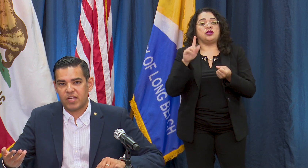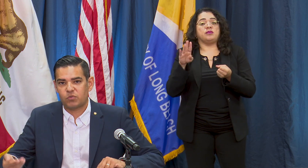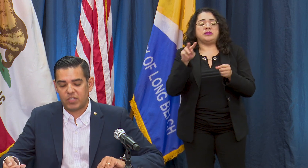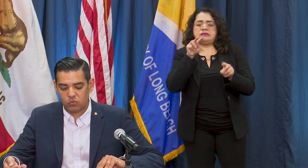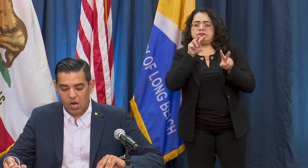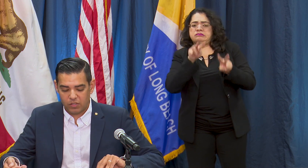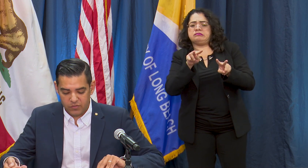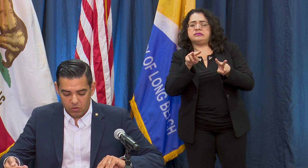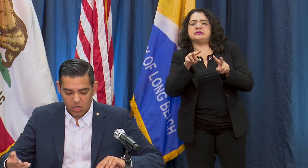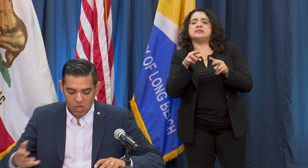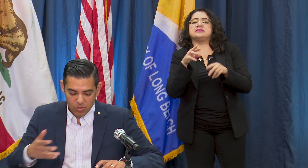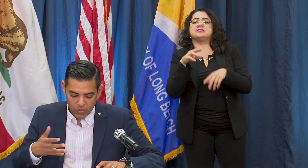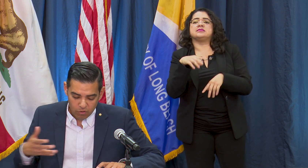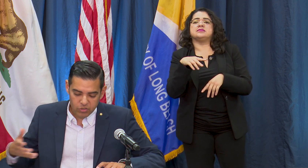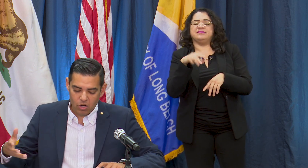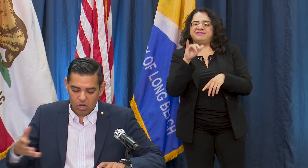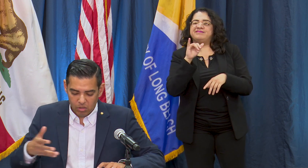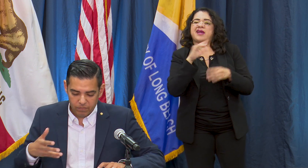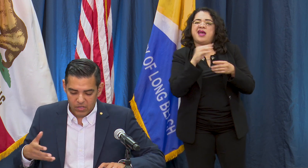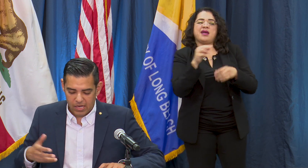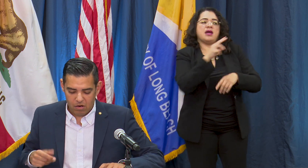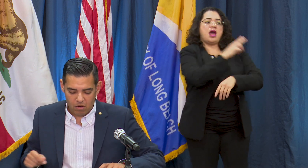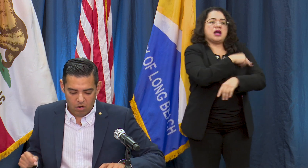next week as well and so those are all are